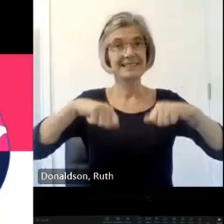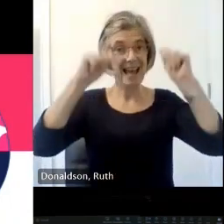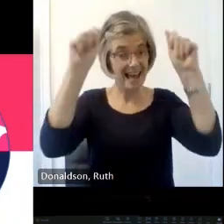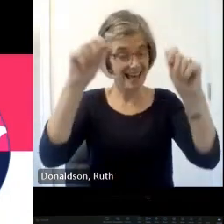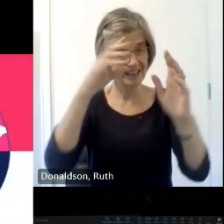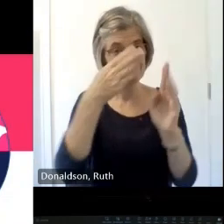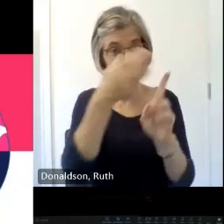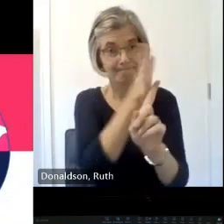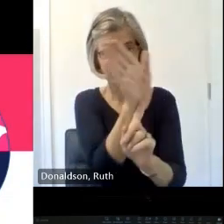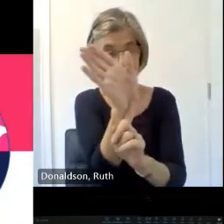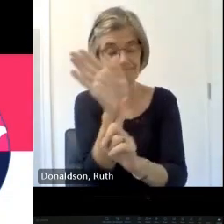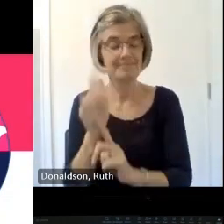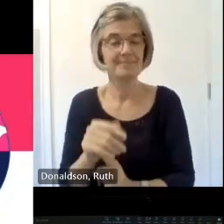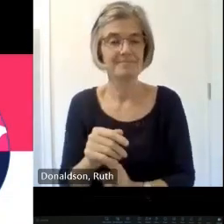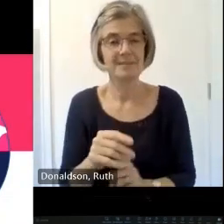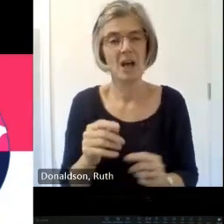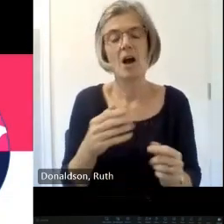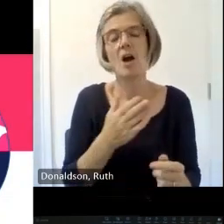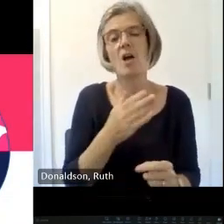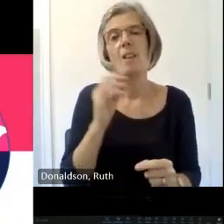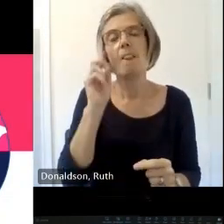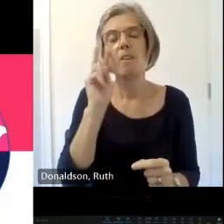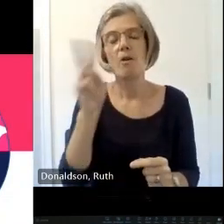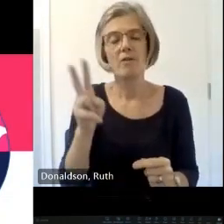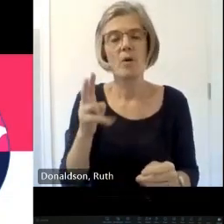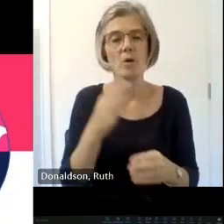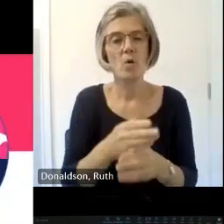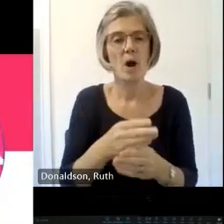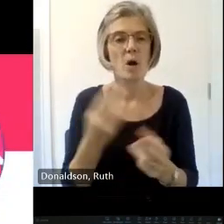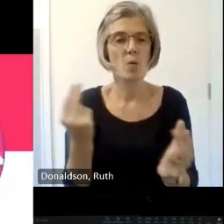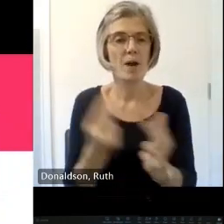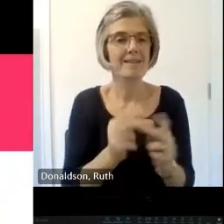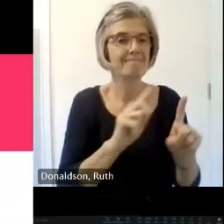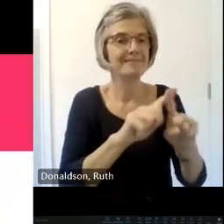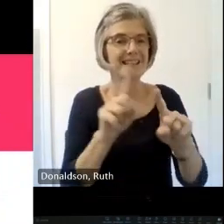document continuity's changes challenges that we Embrace in FA in Scotland today please come say